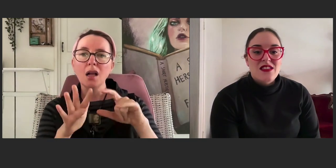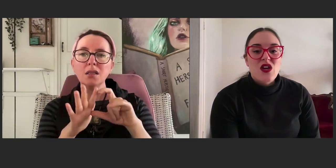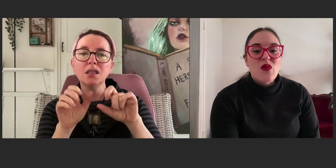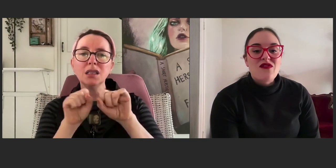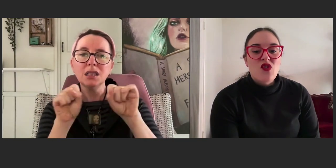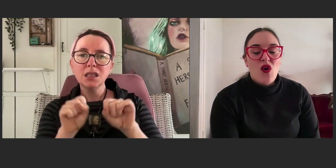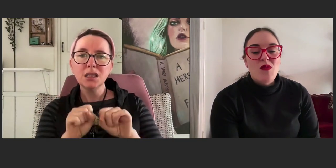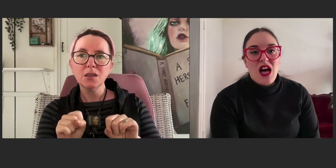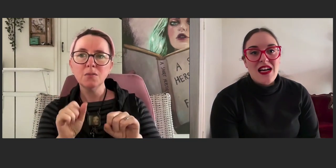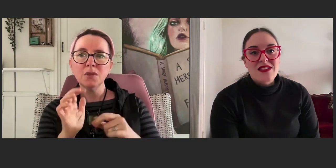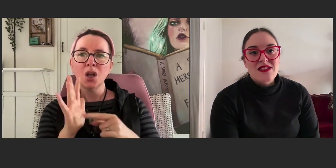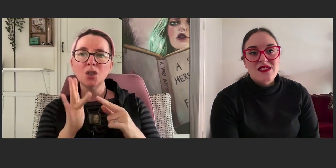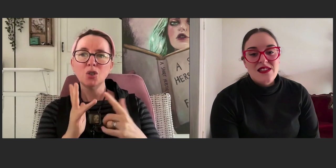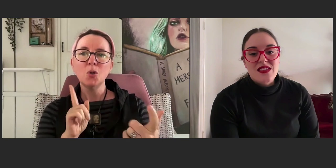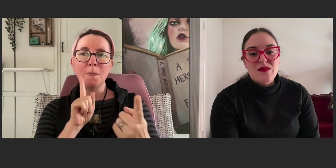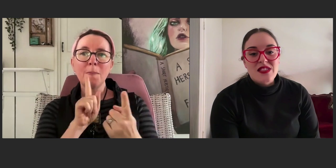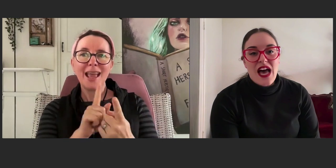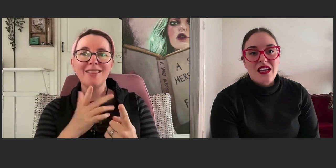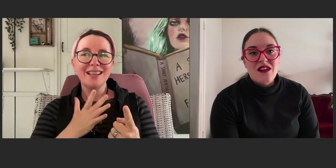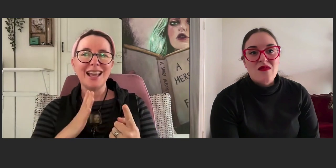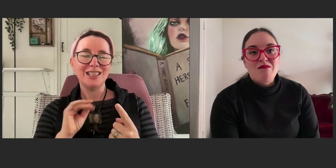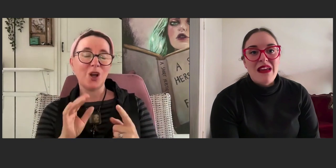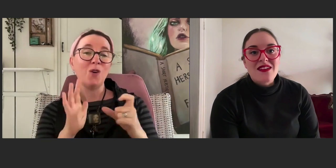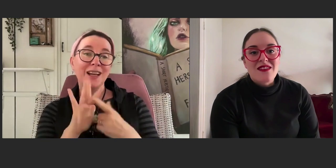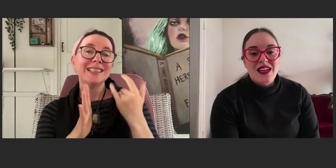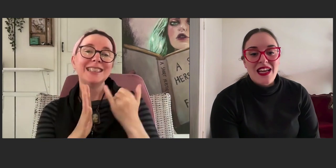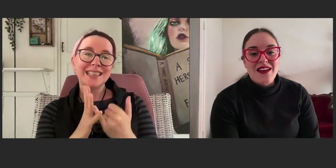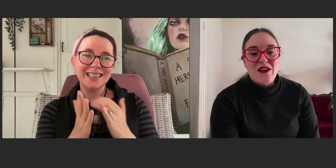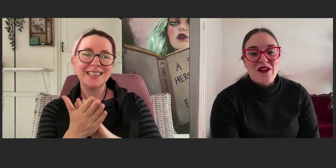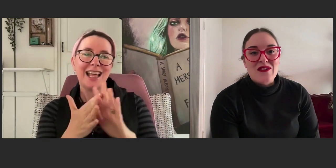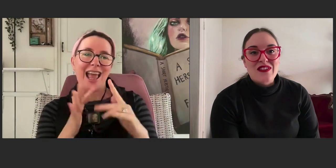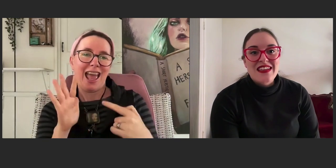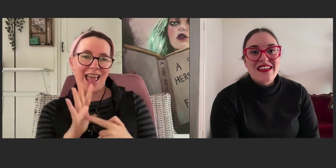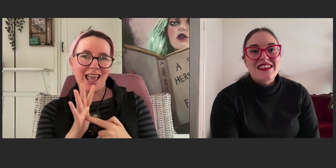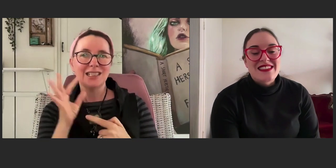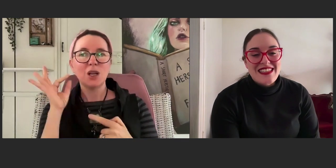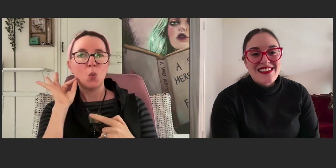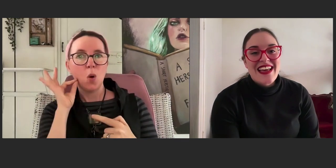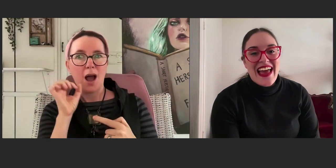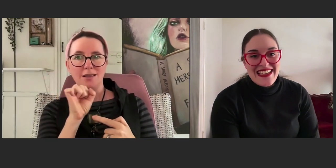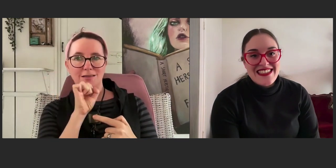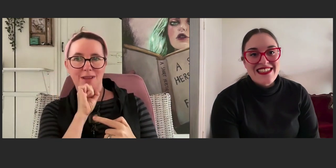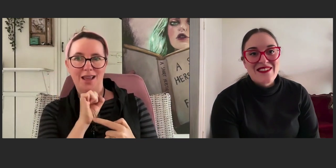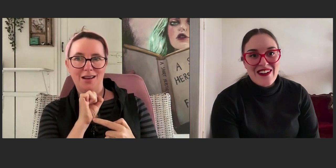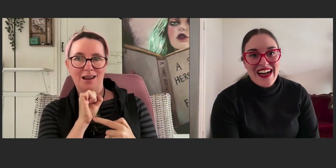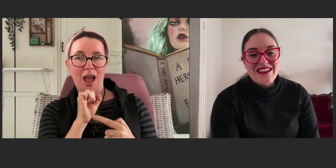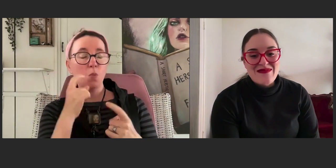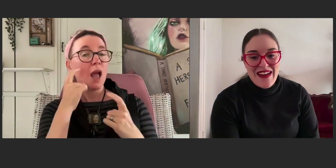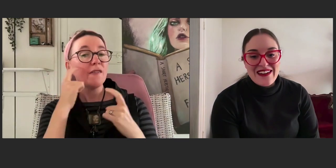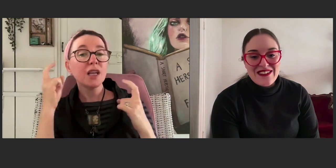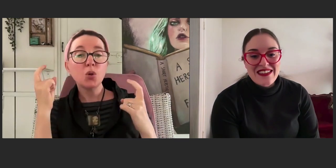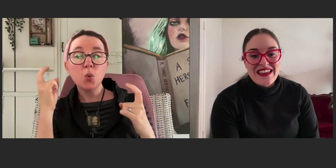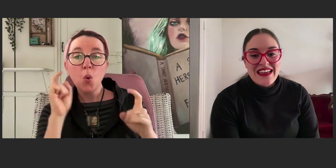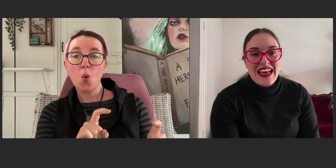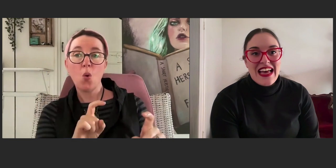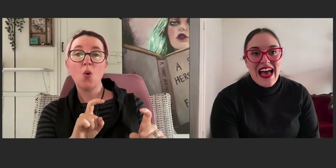So, we've normalized systems that meet the need of the cishet white male